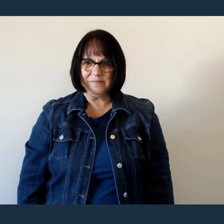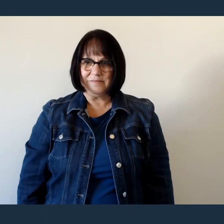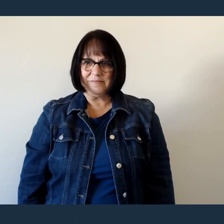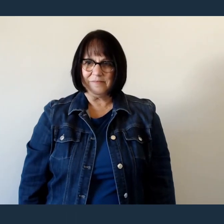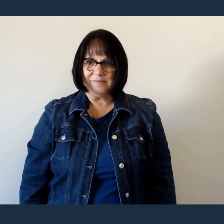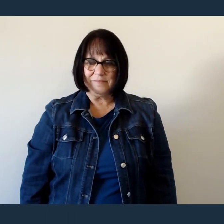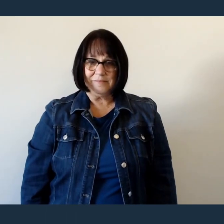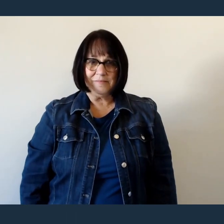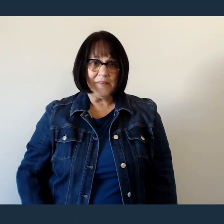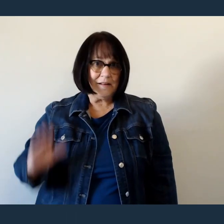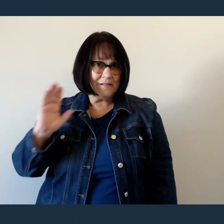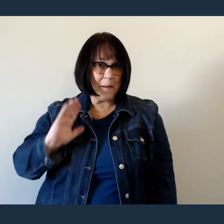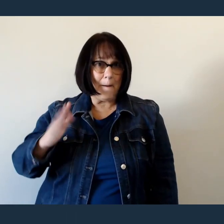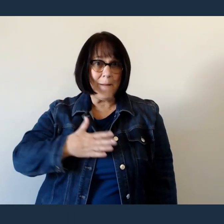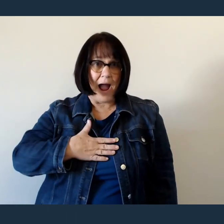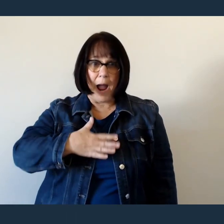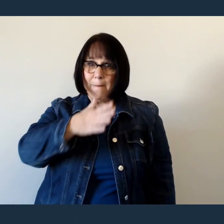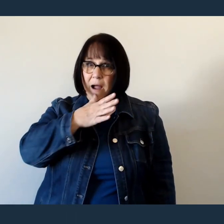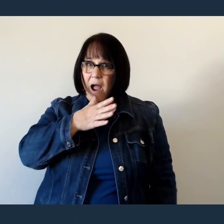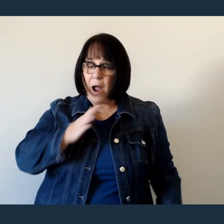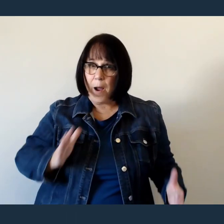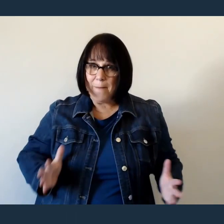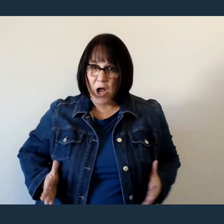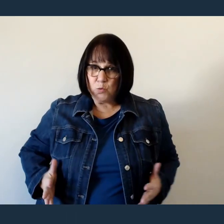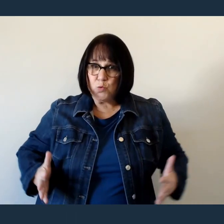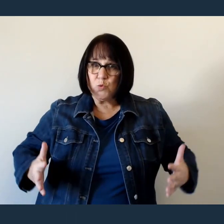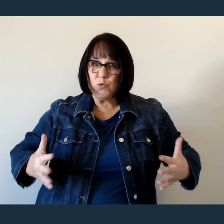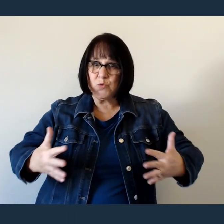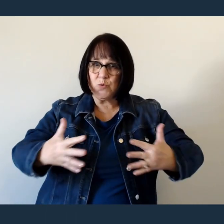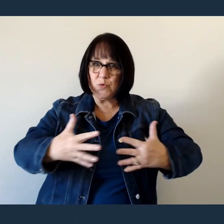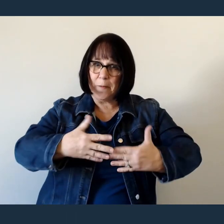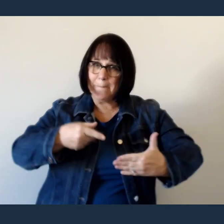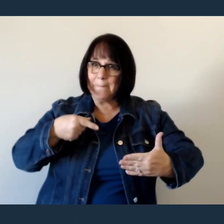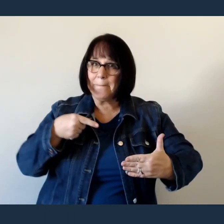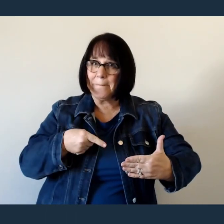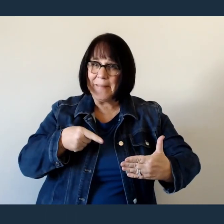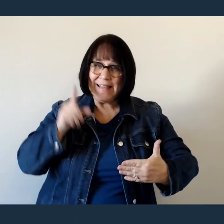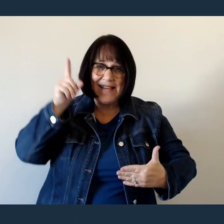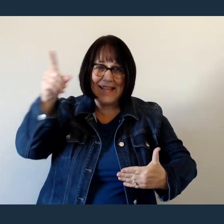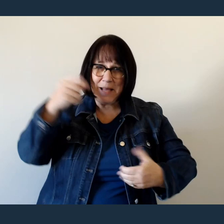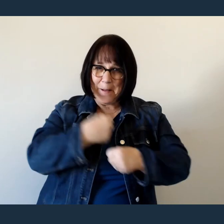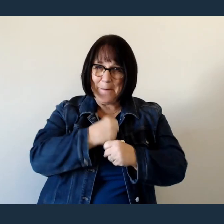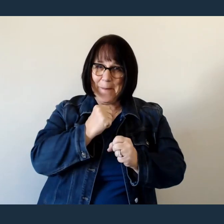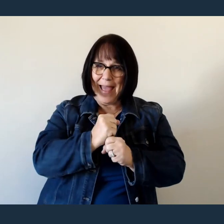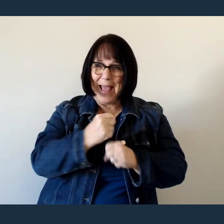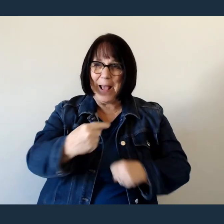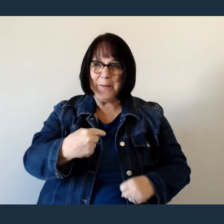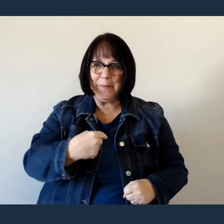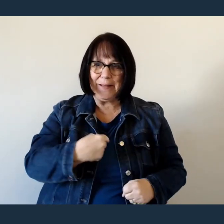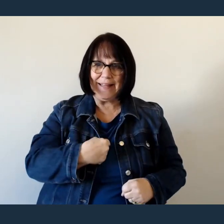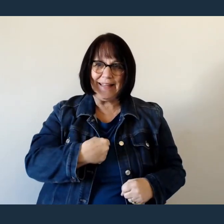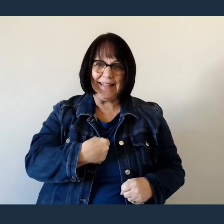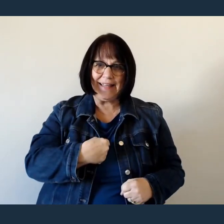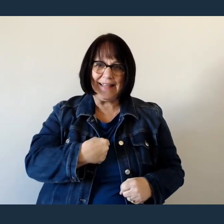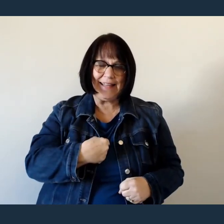In my mother's womb You formed me with Your hands